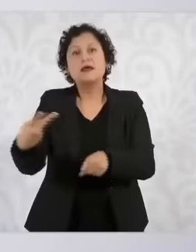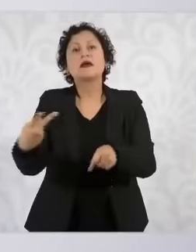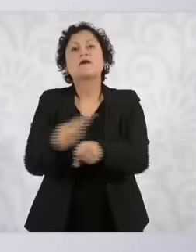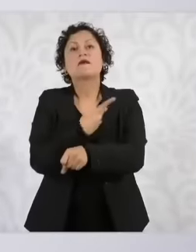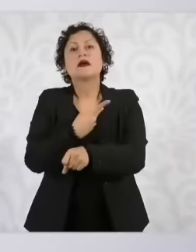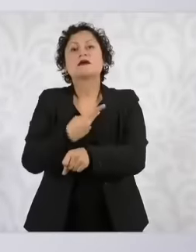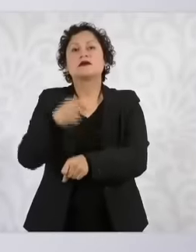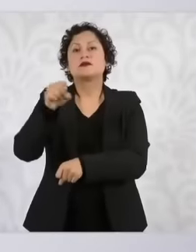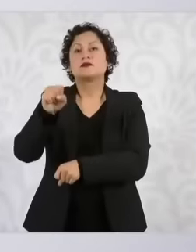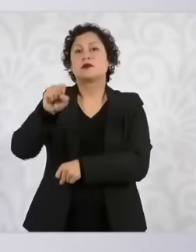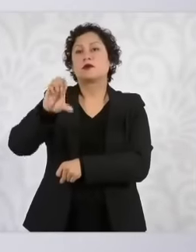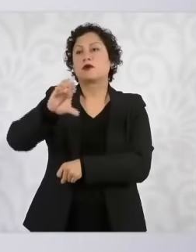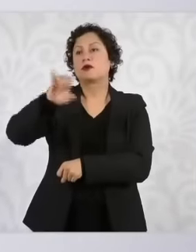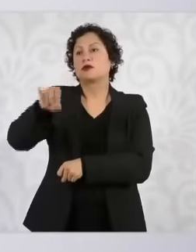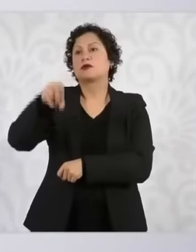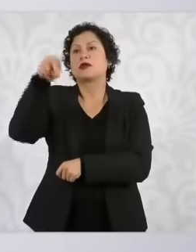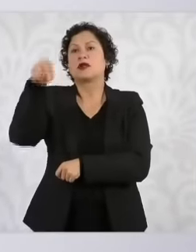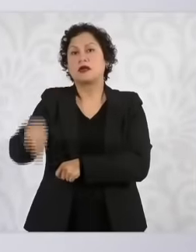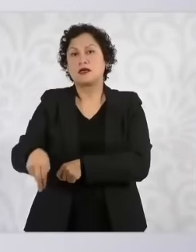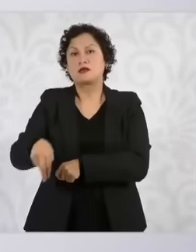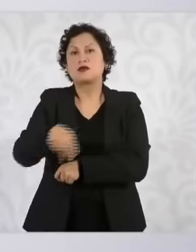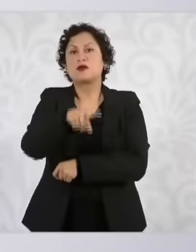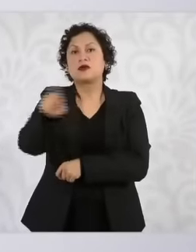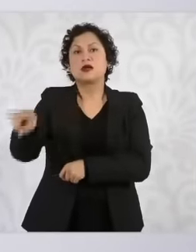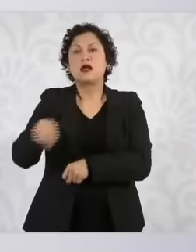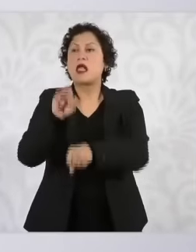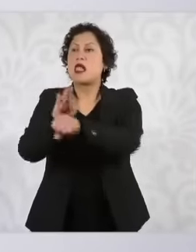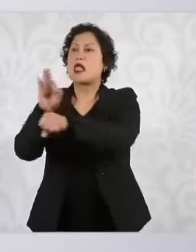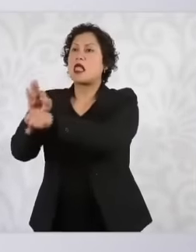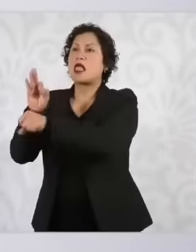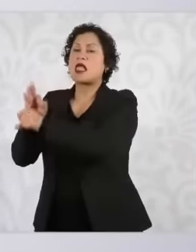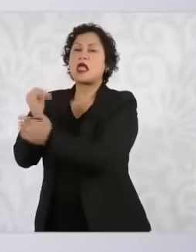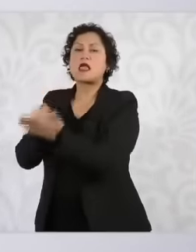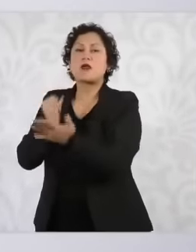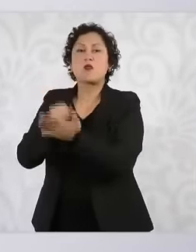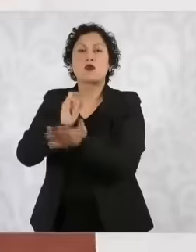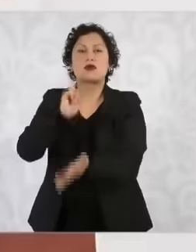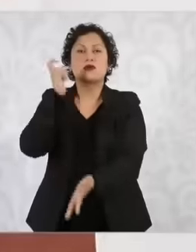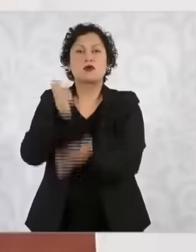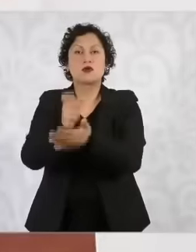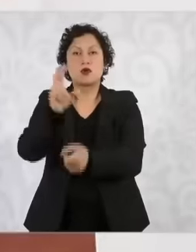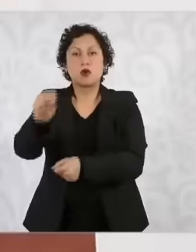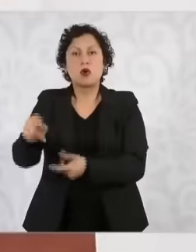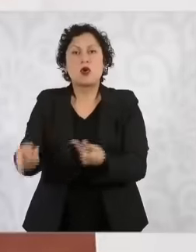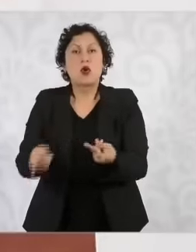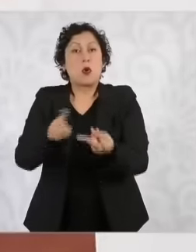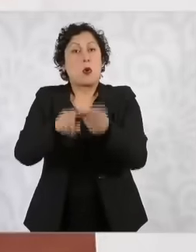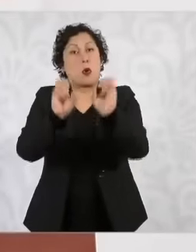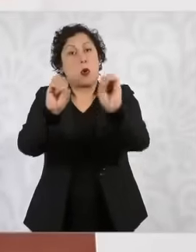nation's supreme court of justice or about protections that violate the Constitution